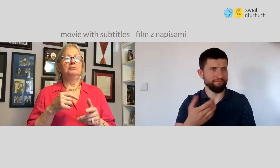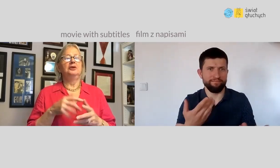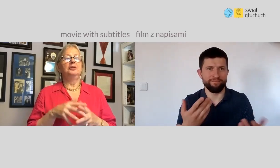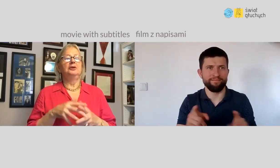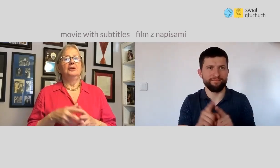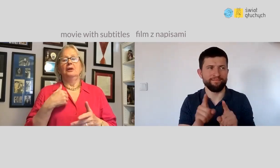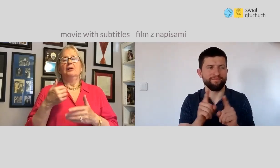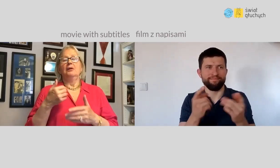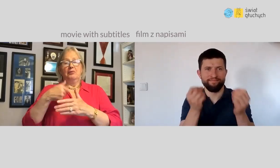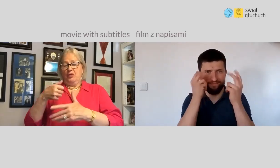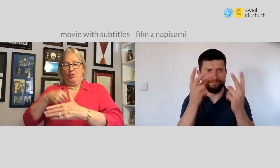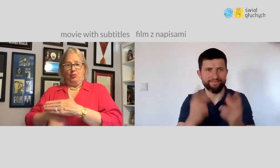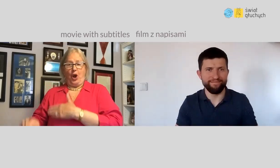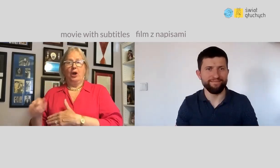I'm in shock.